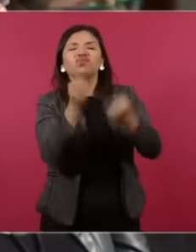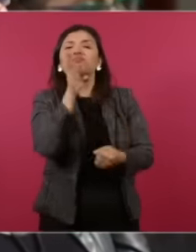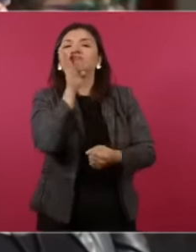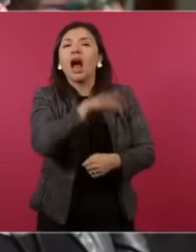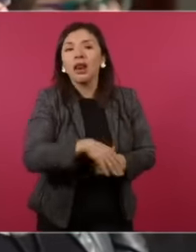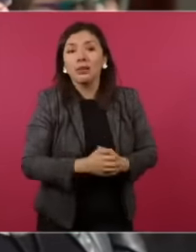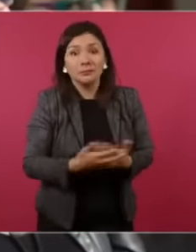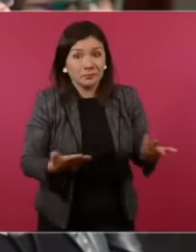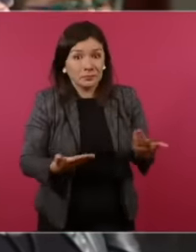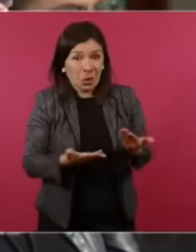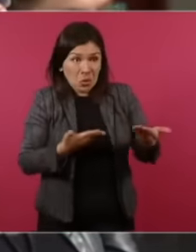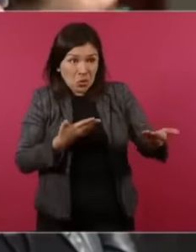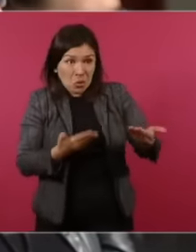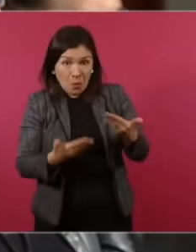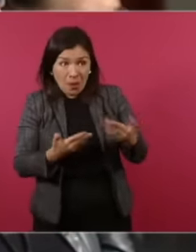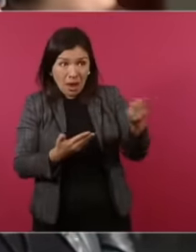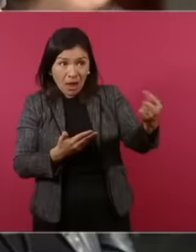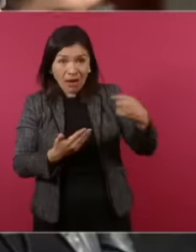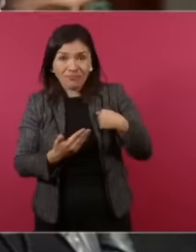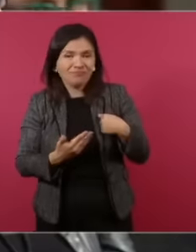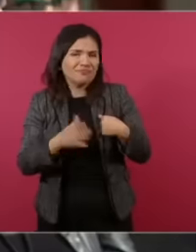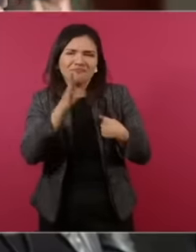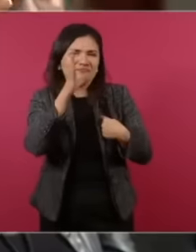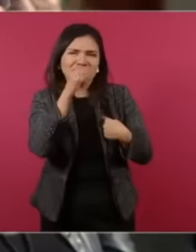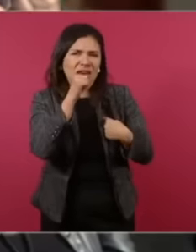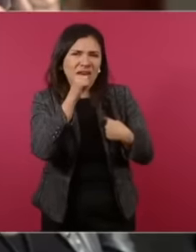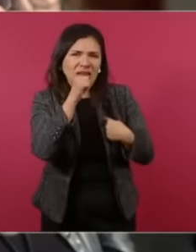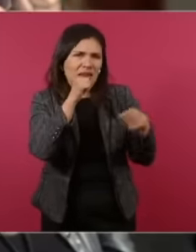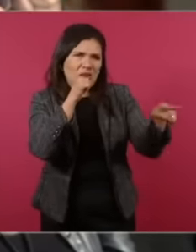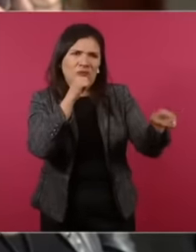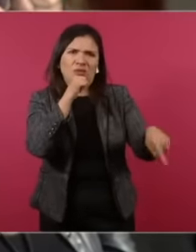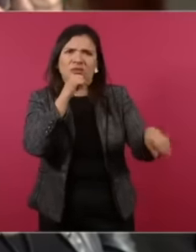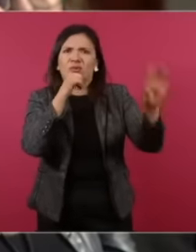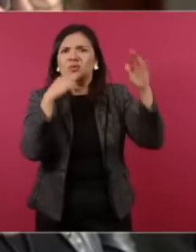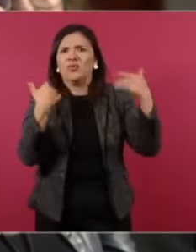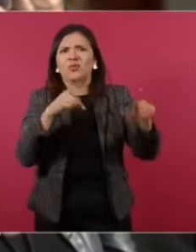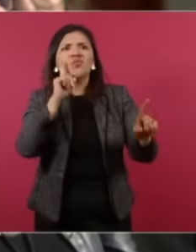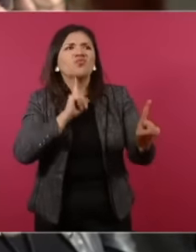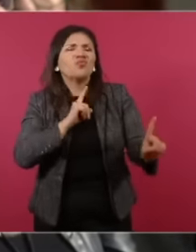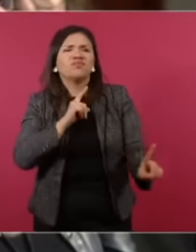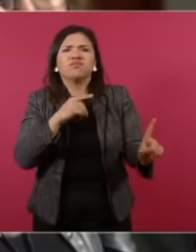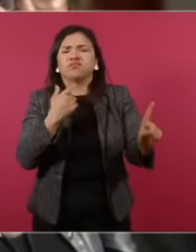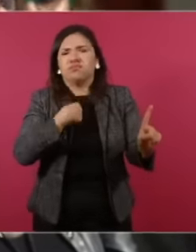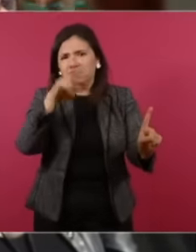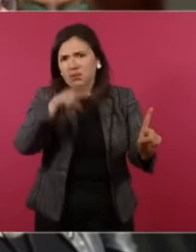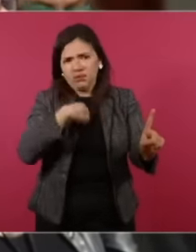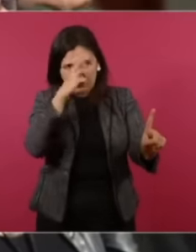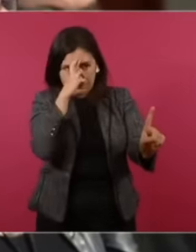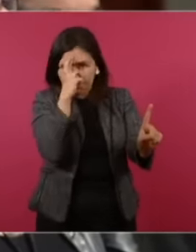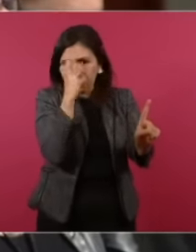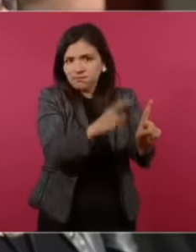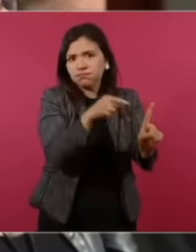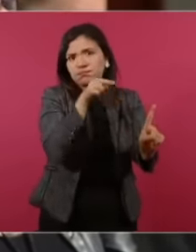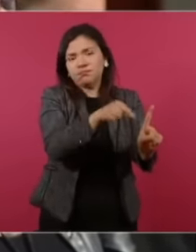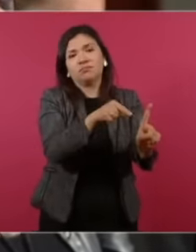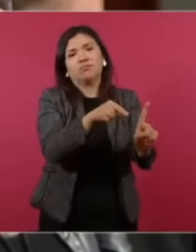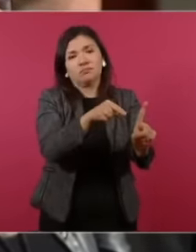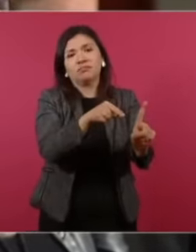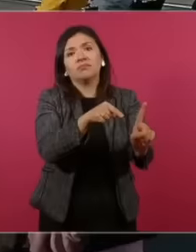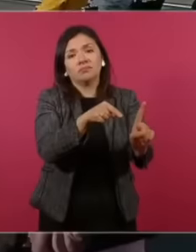there is no comparison, president, between me and her, her, my respect because I, her, they drive very well.